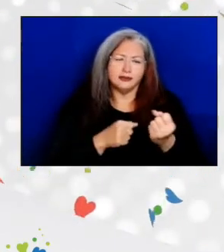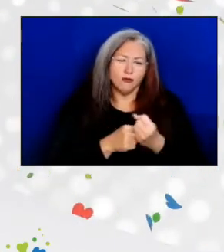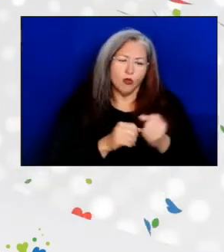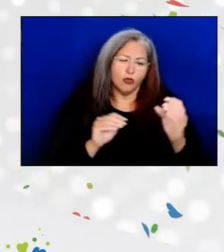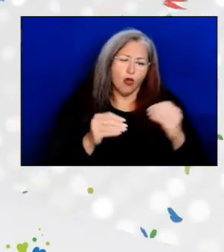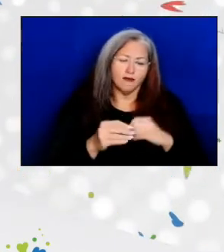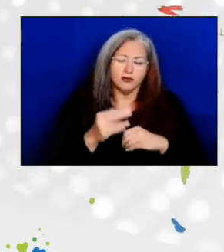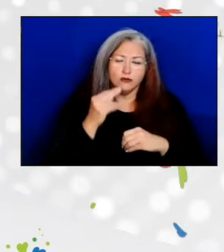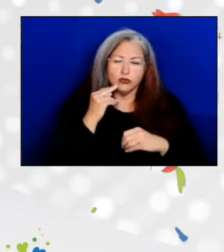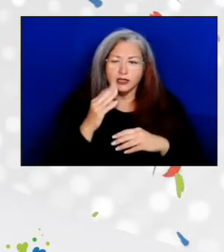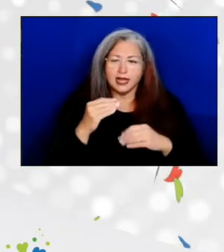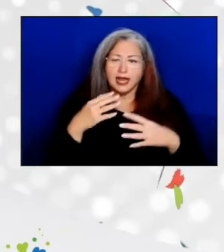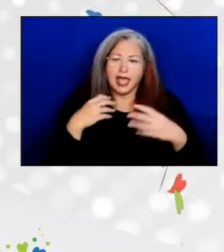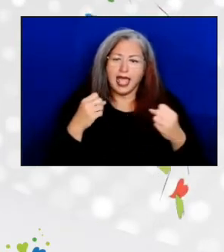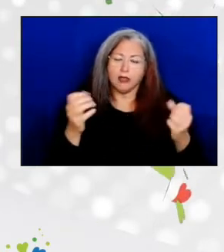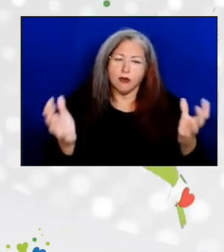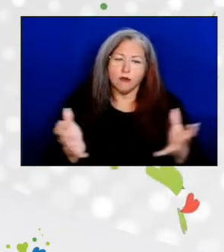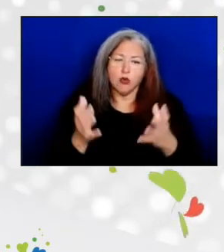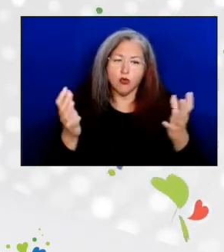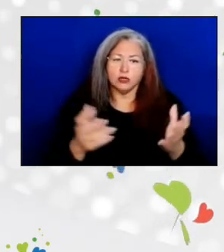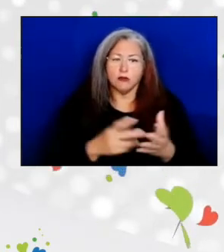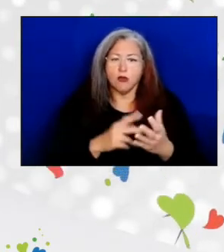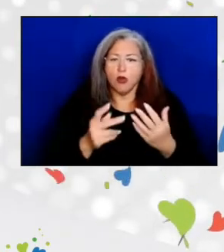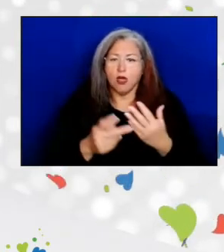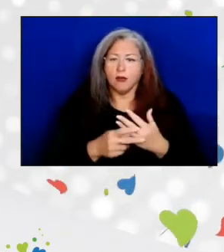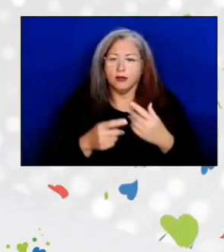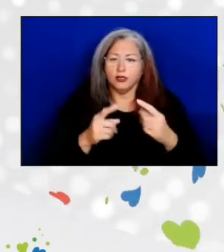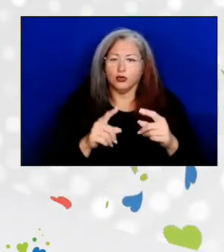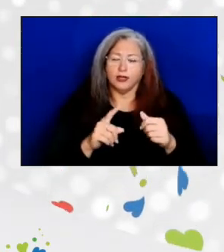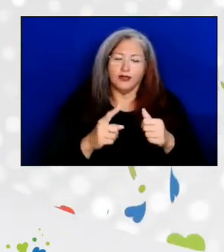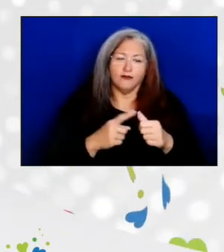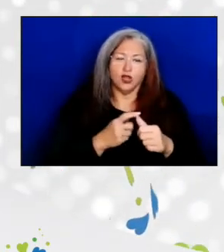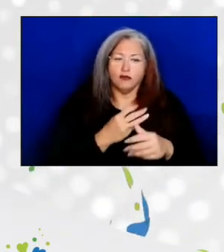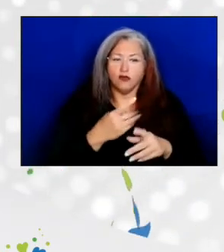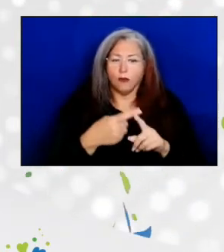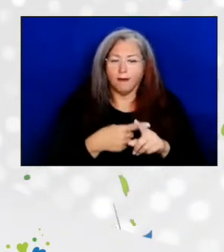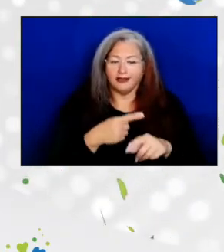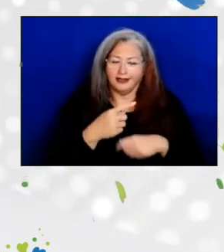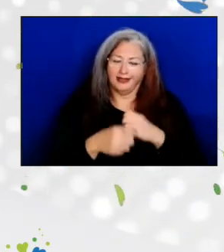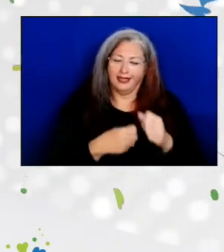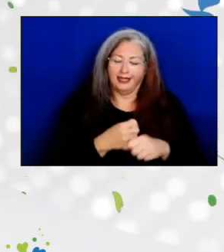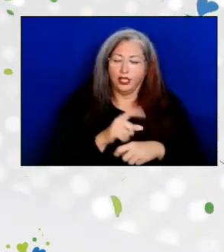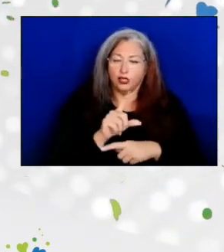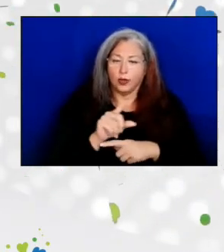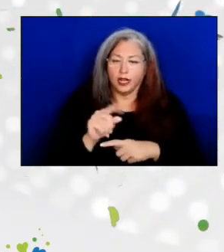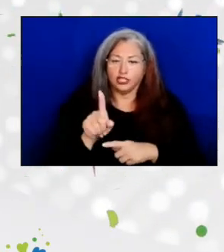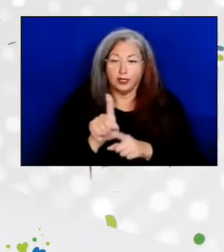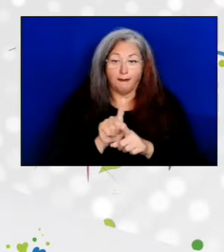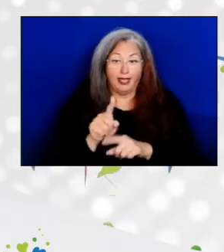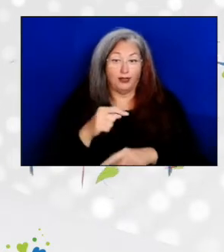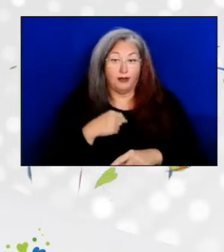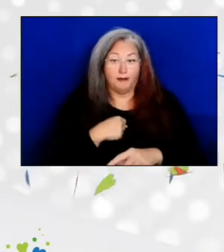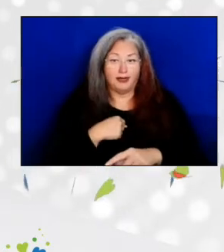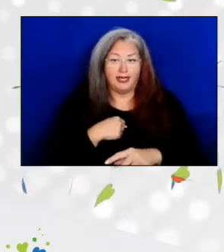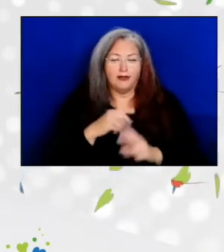and Health Promotion programs during those initial months in 2020, and mentored me with patience and humor